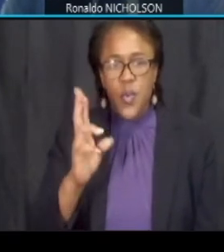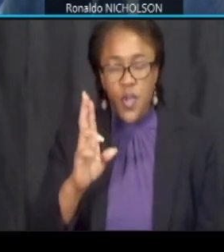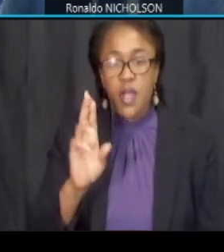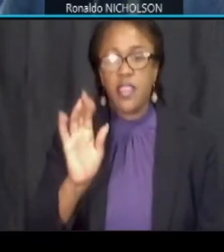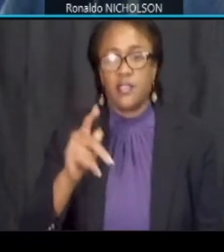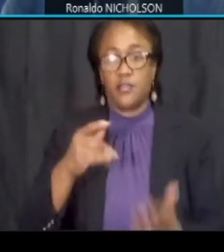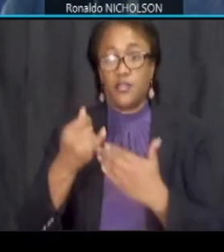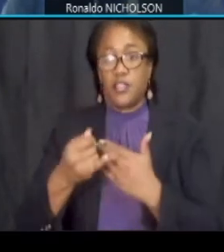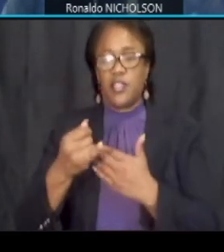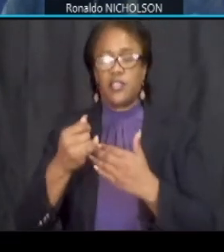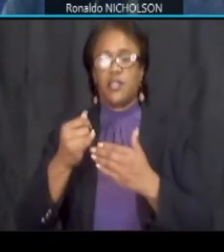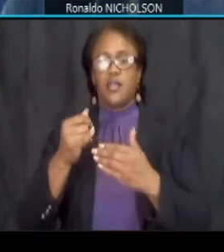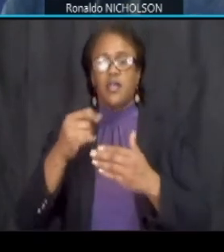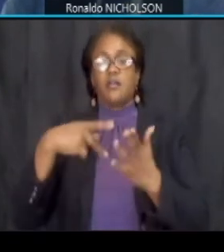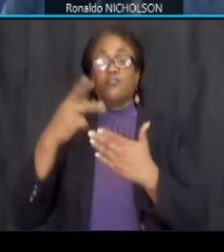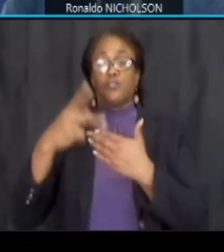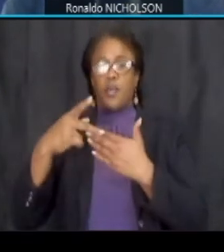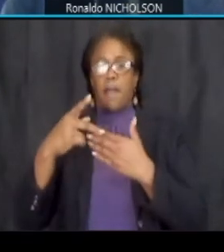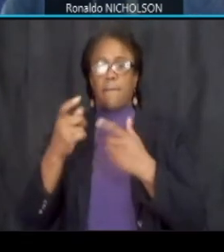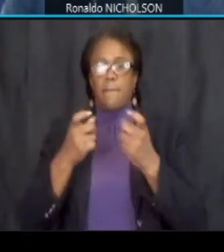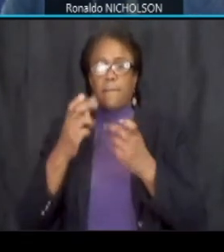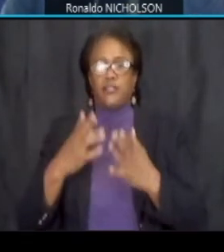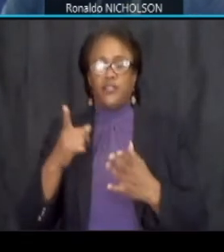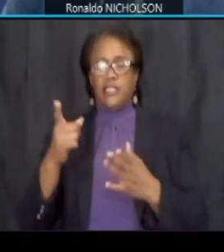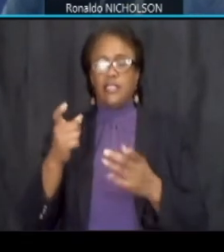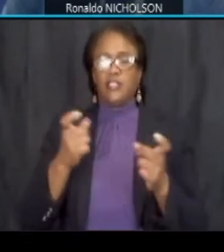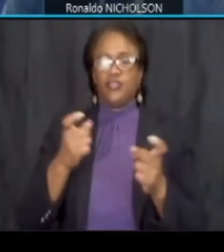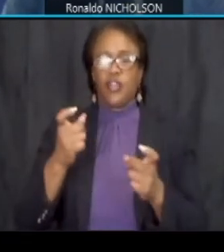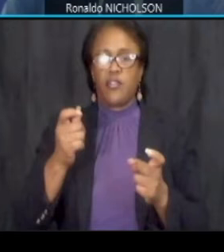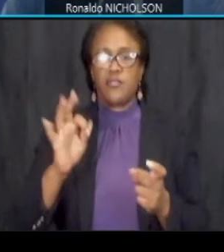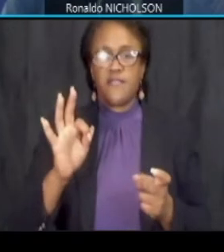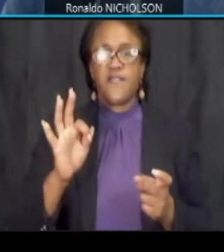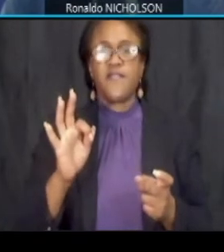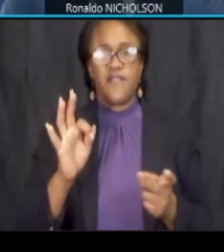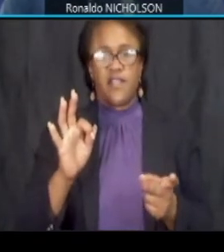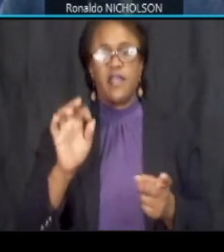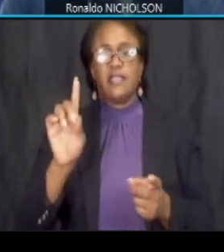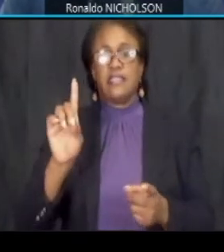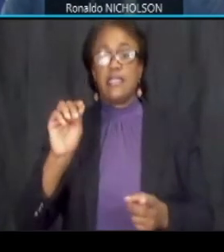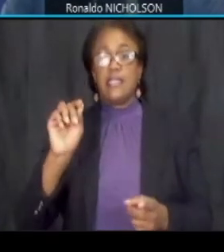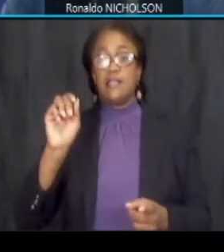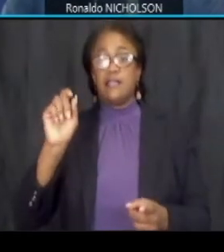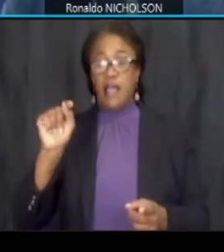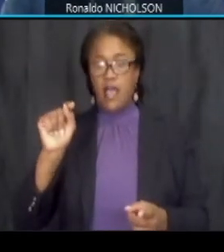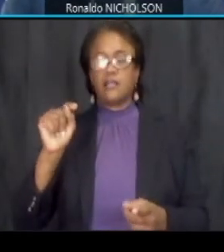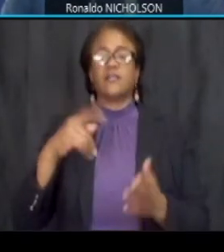program manager i'm sorry he's in charge of ddot projects in wards seven and eight